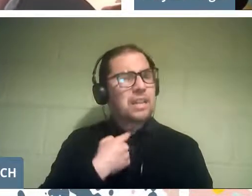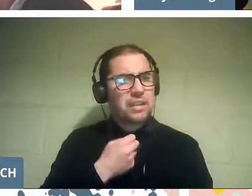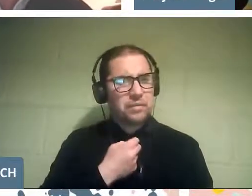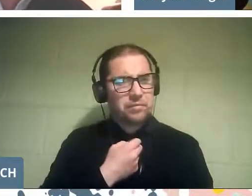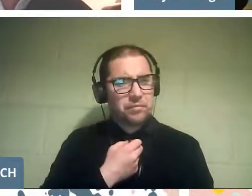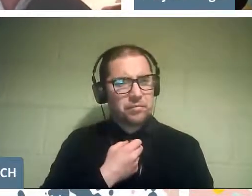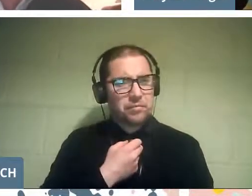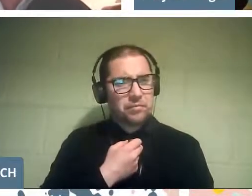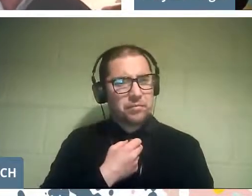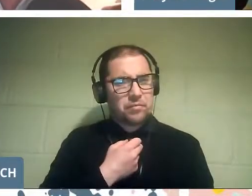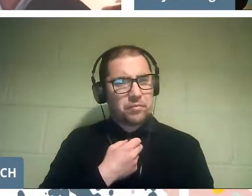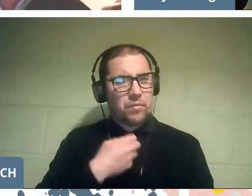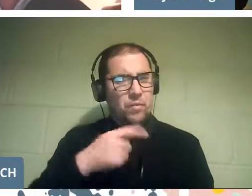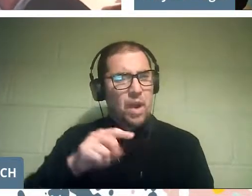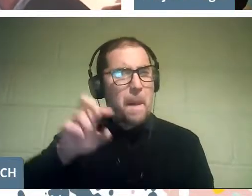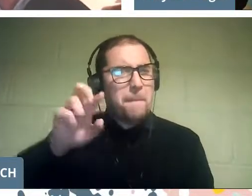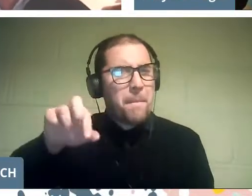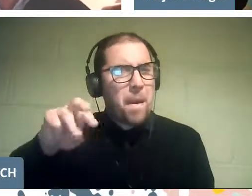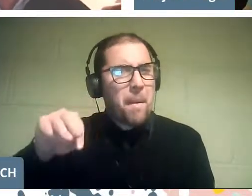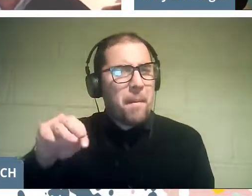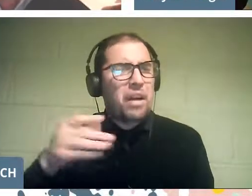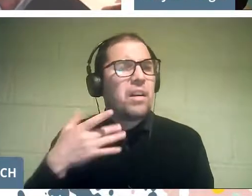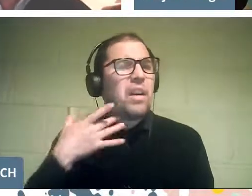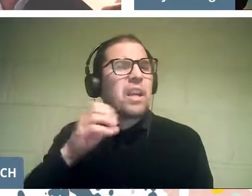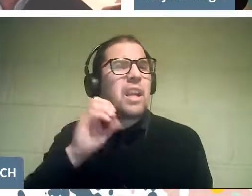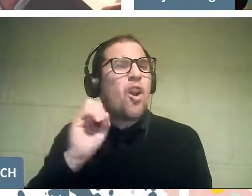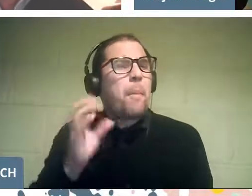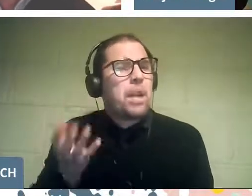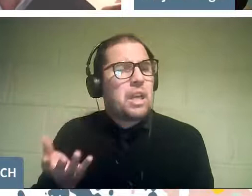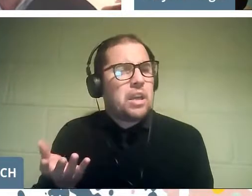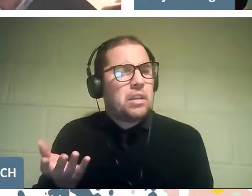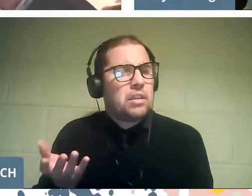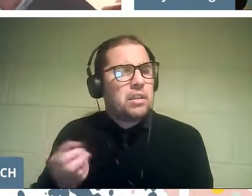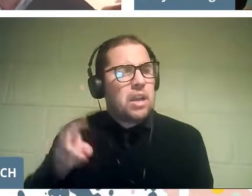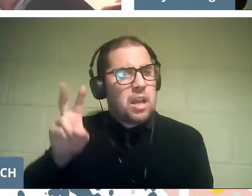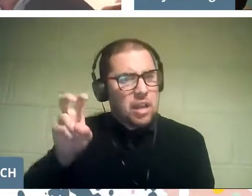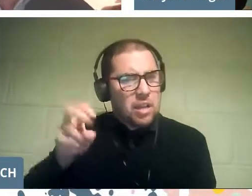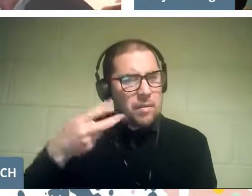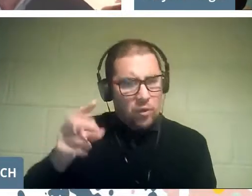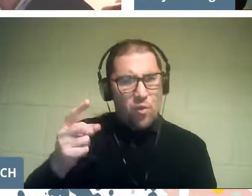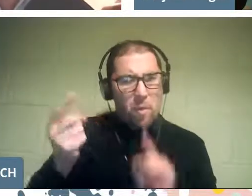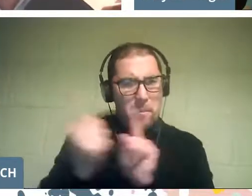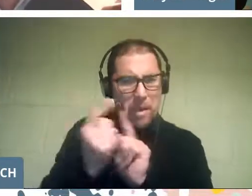It says, what do parents of children think about their participation in opera,